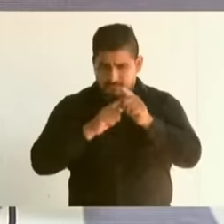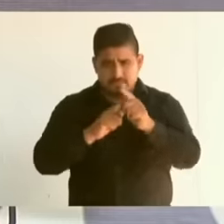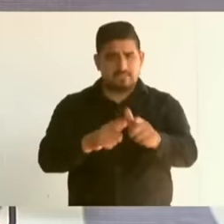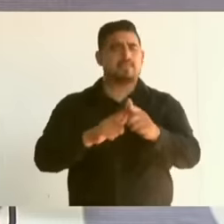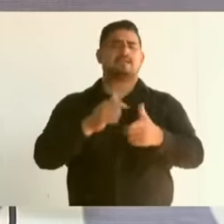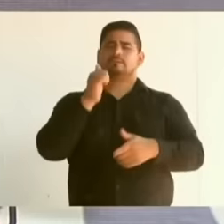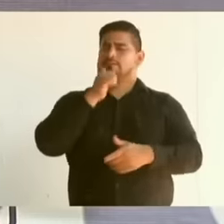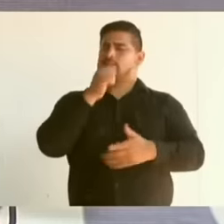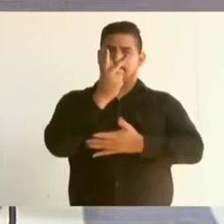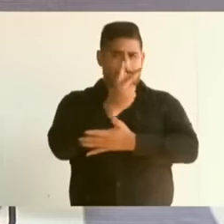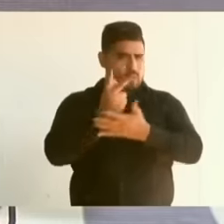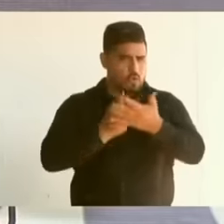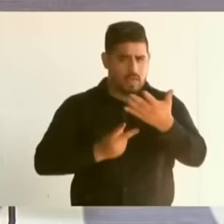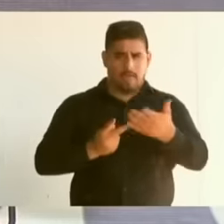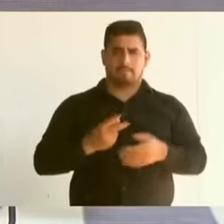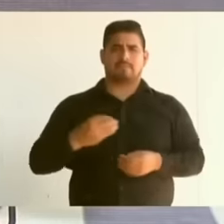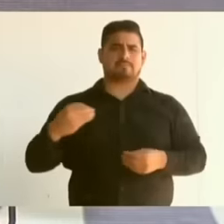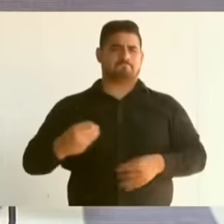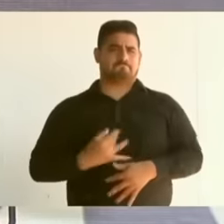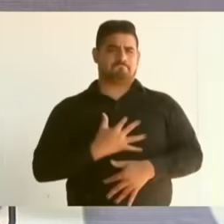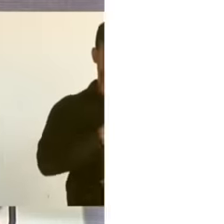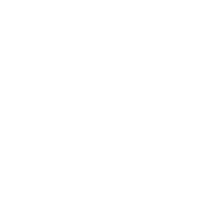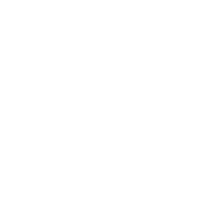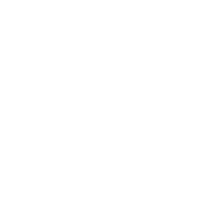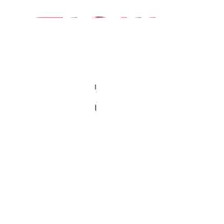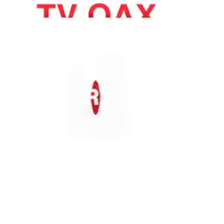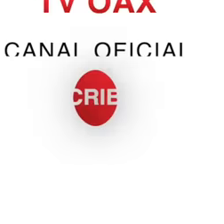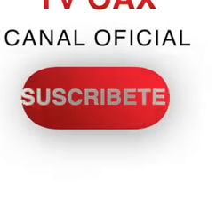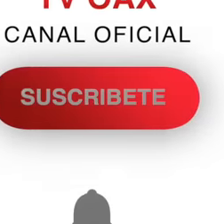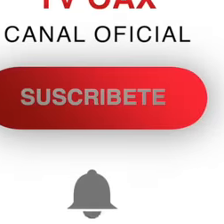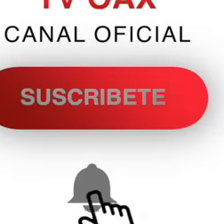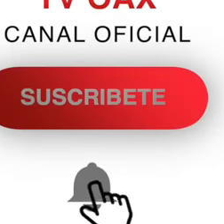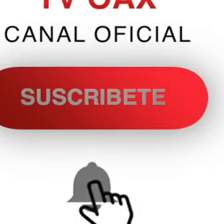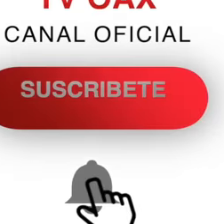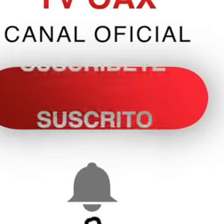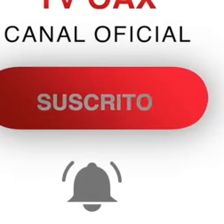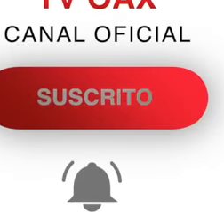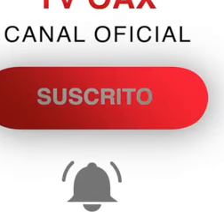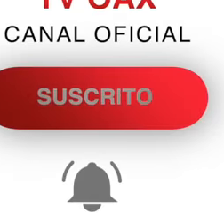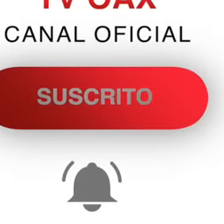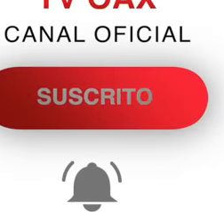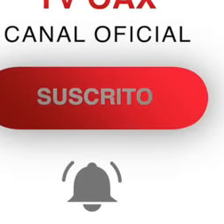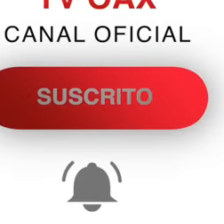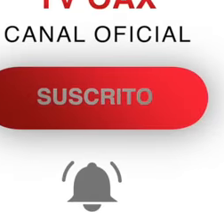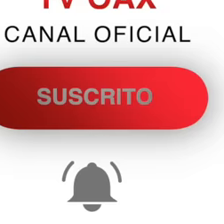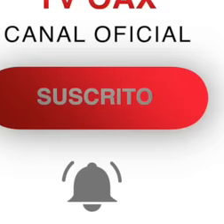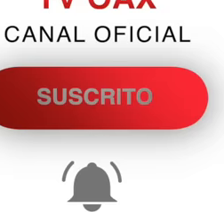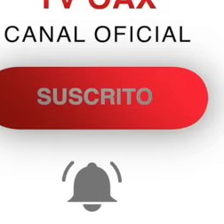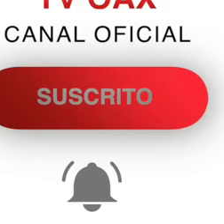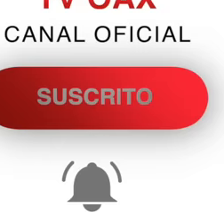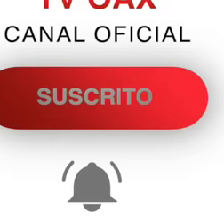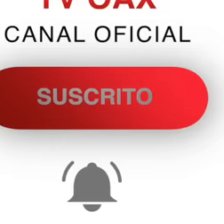welfare programs that the president started the senior citizen pension the support for people with